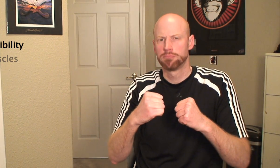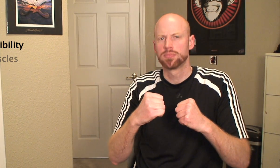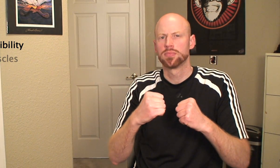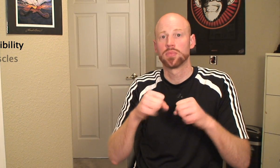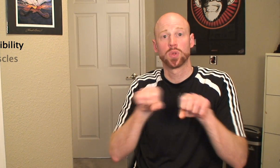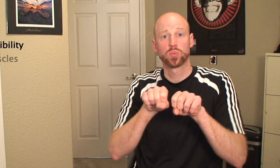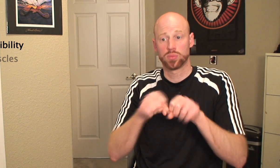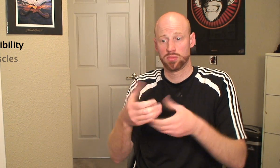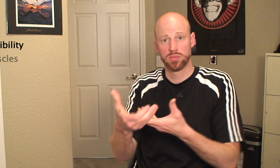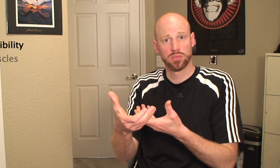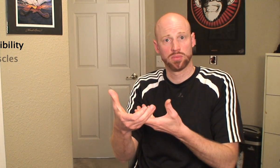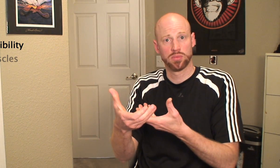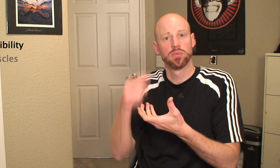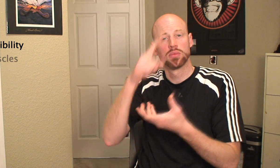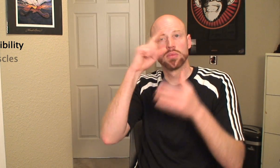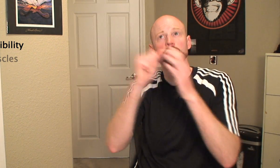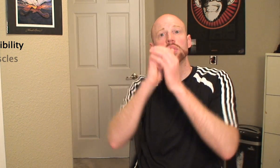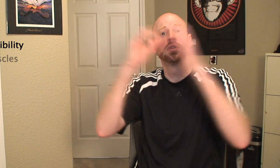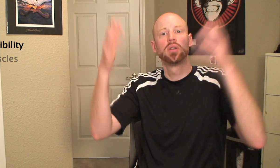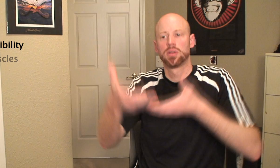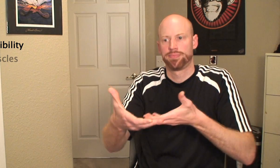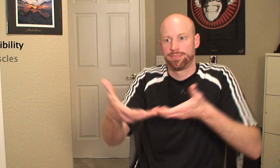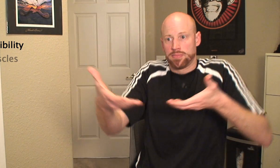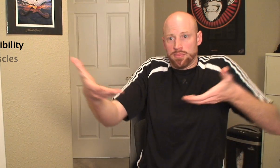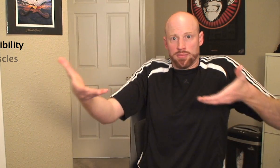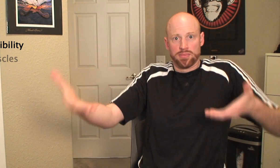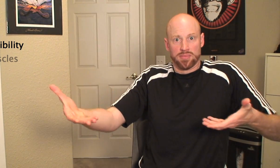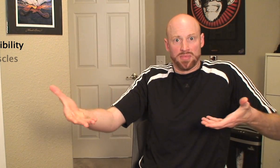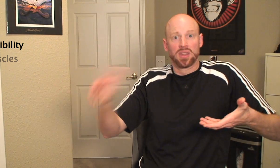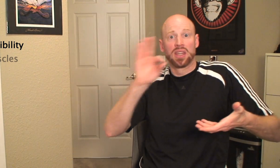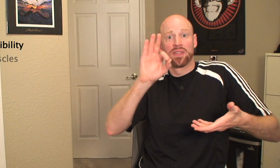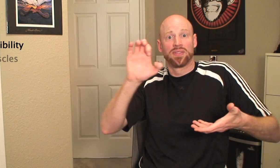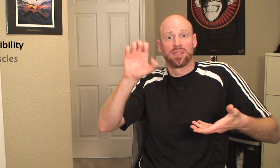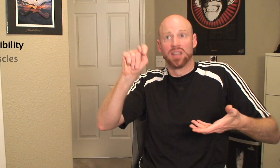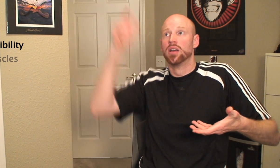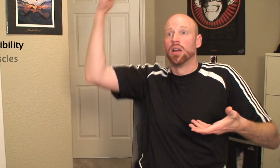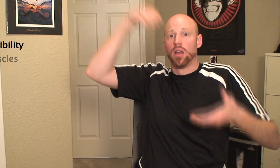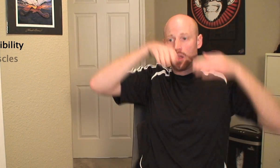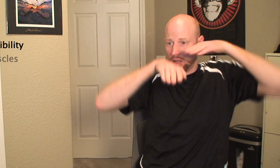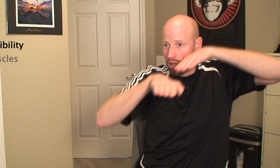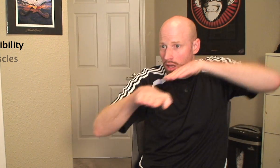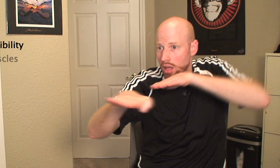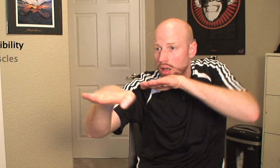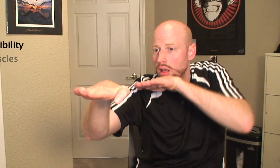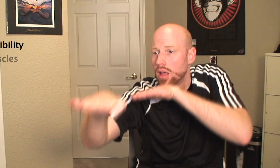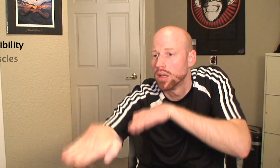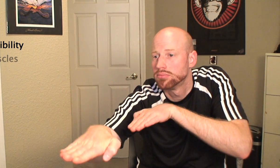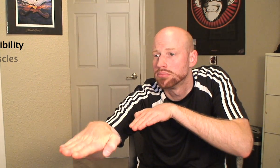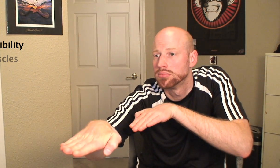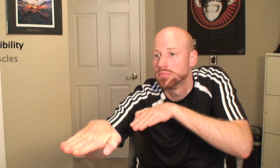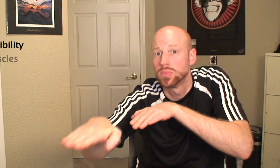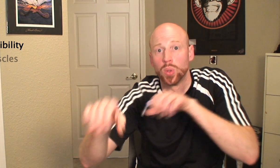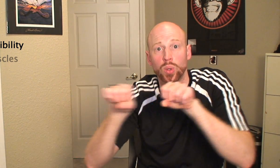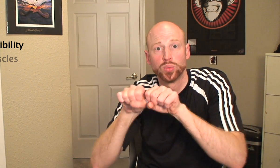Imagine the design of a shoe as if you were inside it, positioned at the heel, looking toward the toecap.